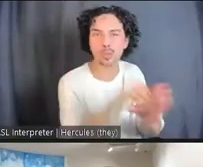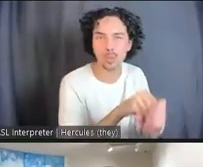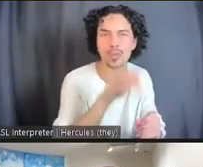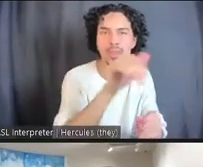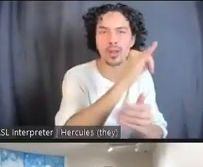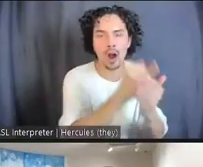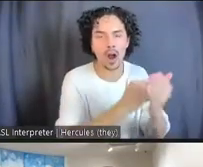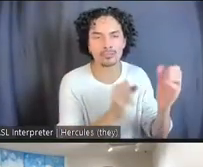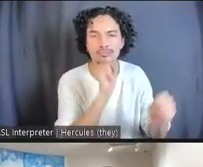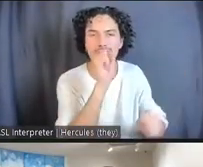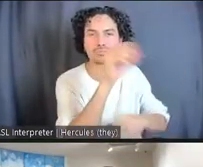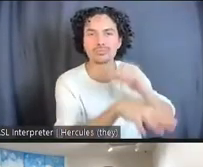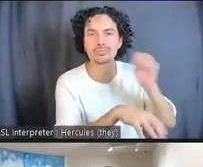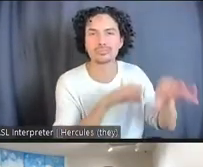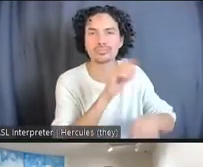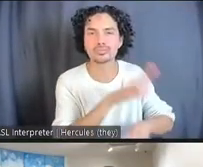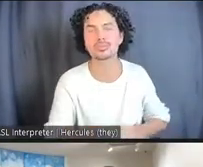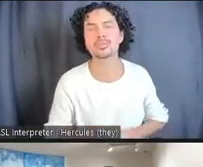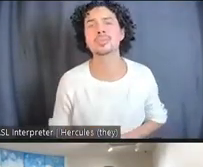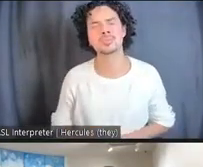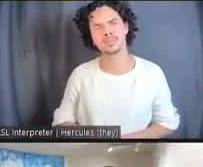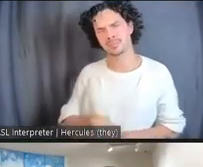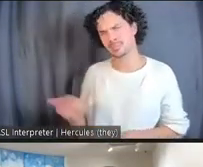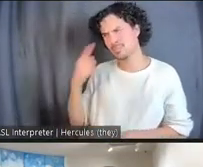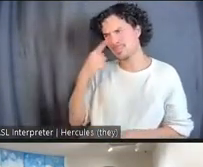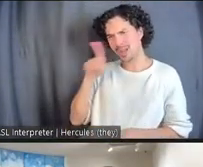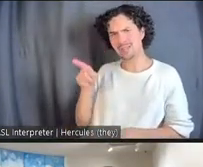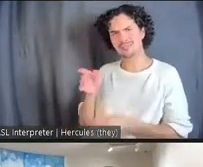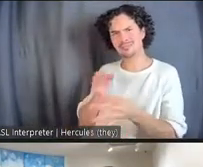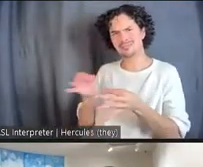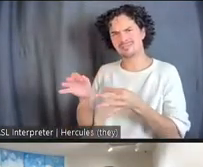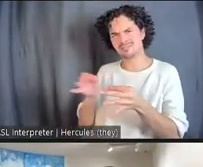And can you tell me why you felt it's important to write artists who are in